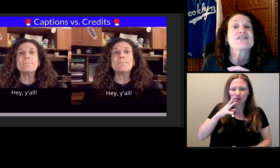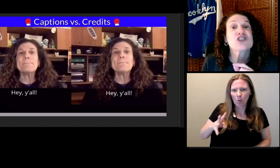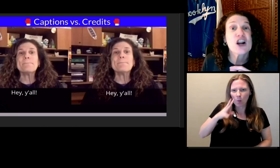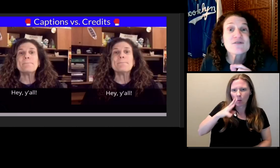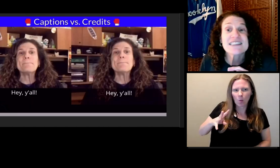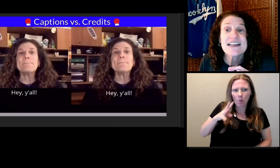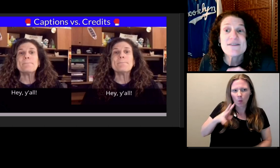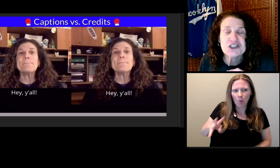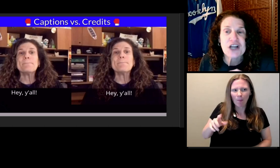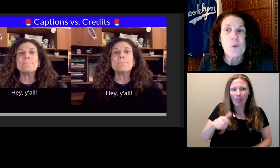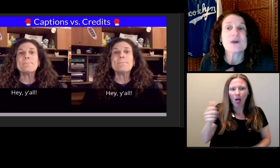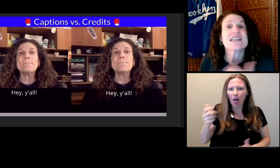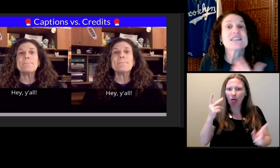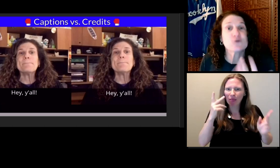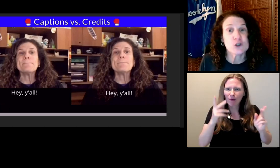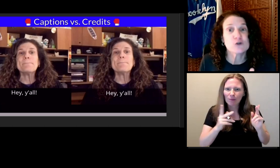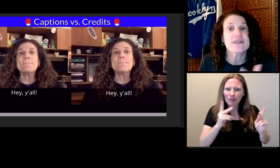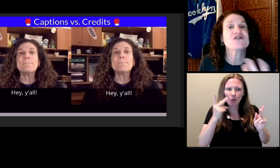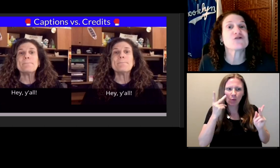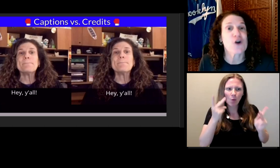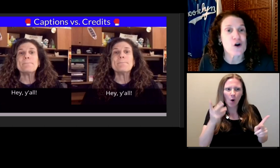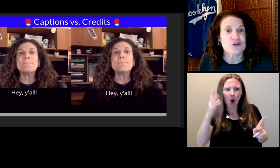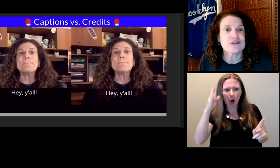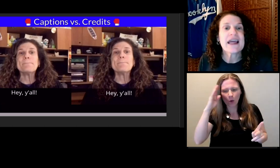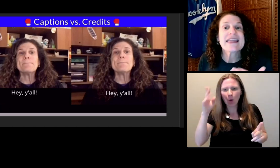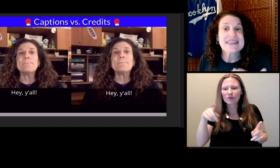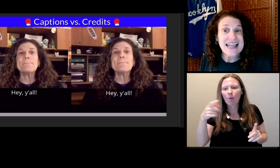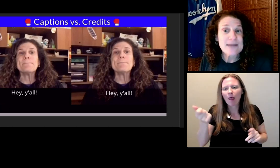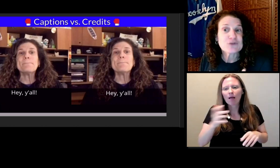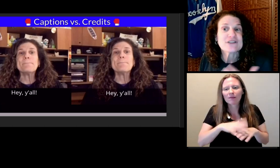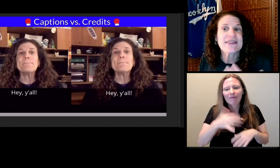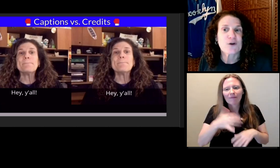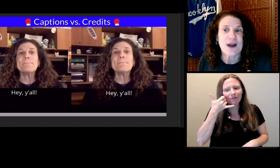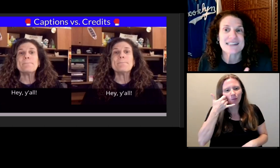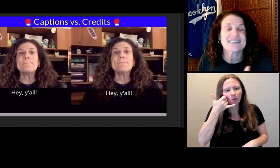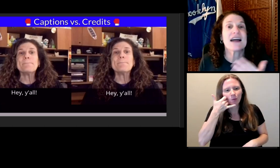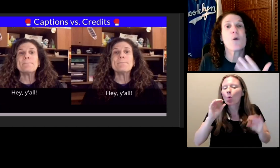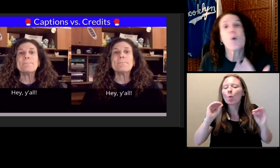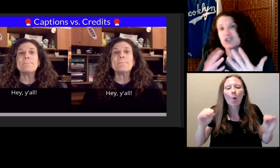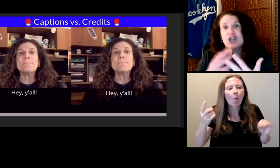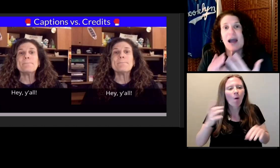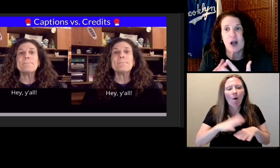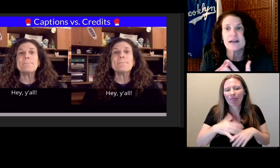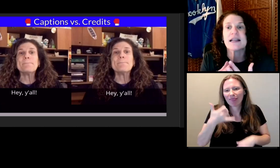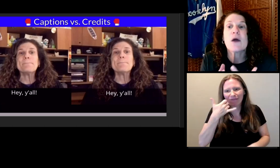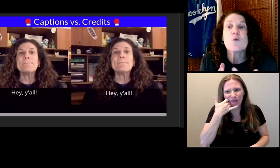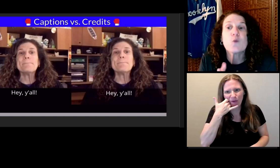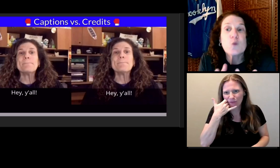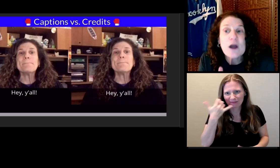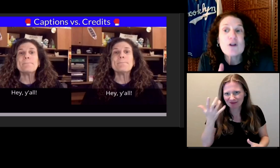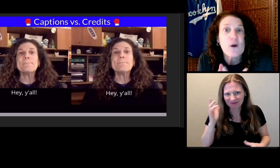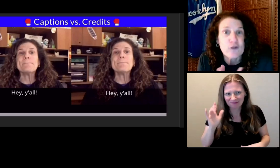At the start of a TV show introducing the Stones, the captions and the credits or the chyron really overlap.